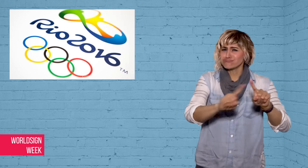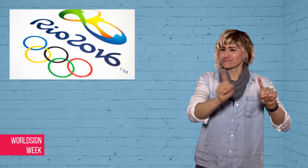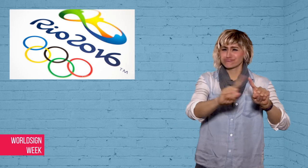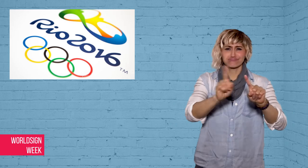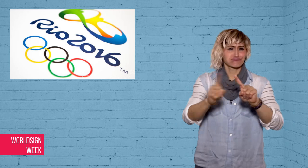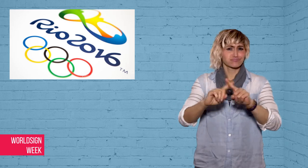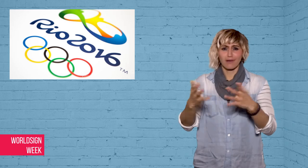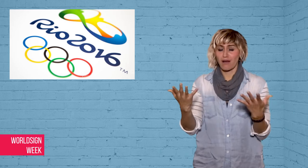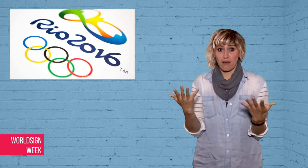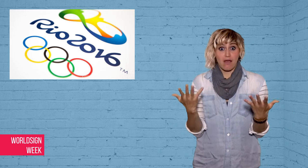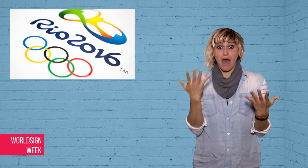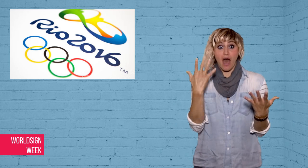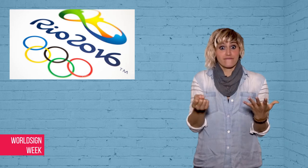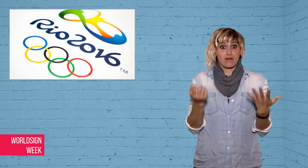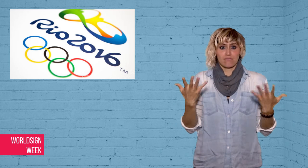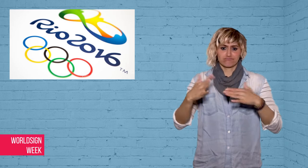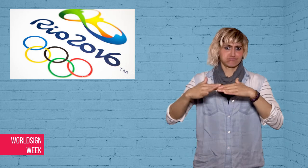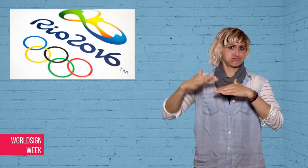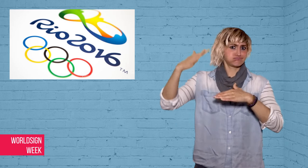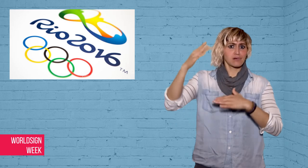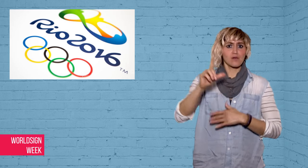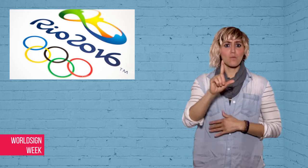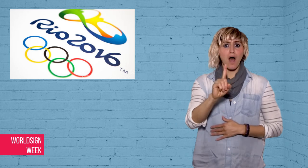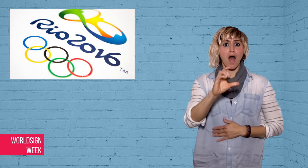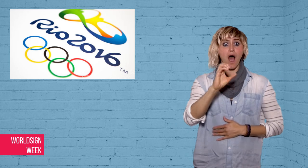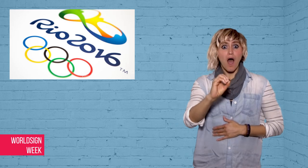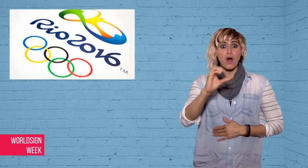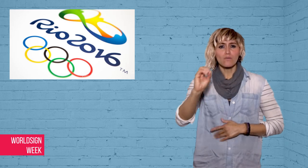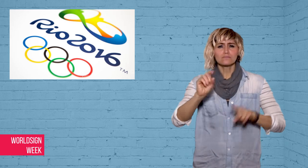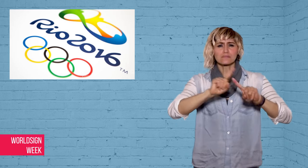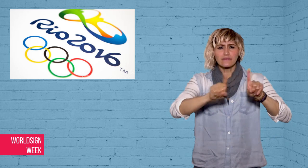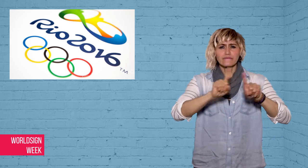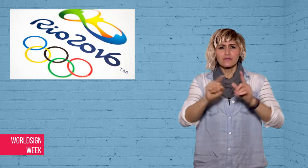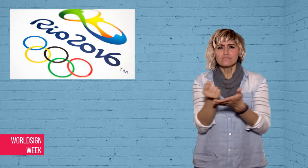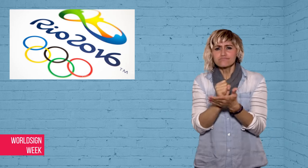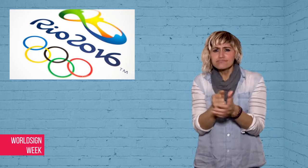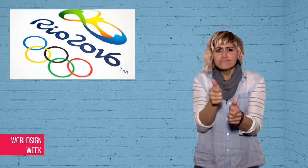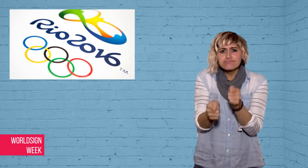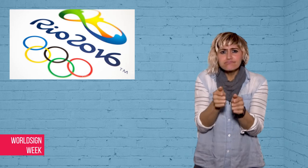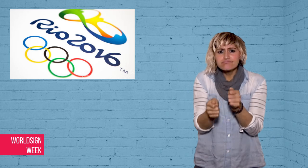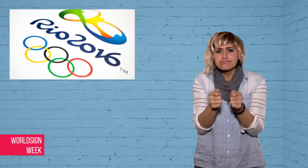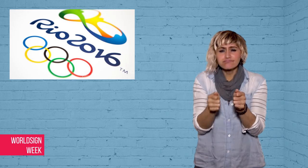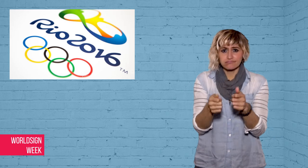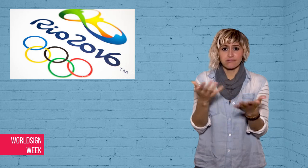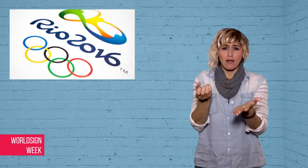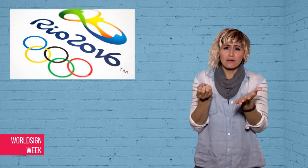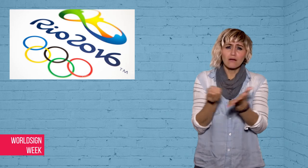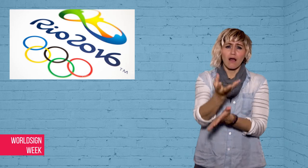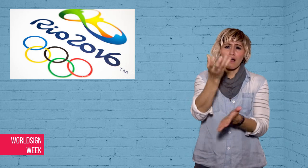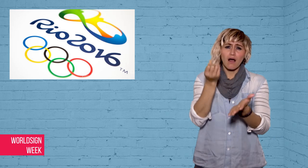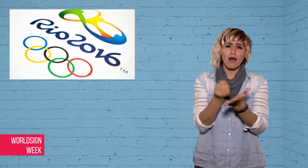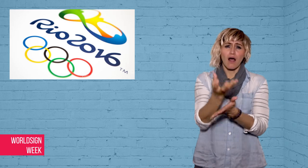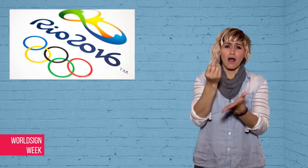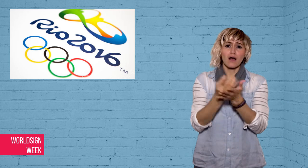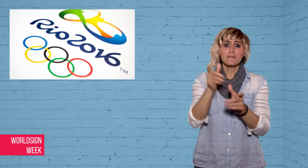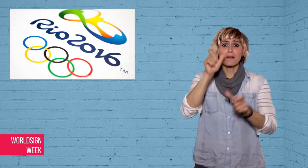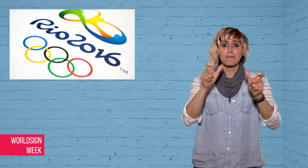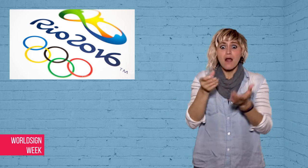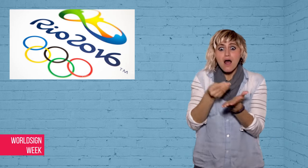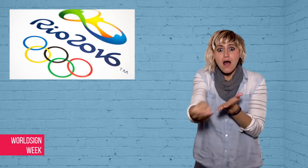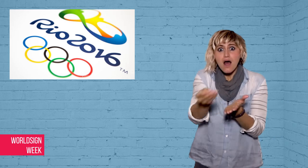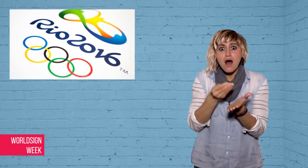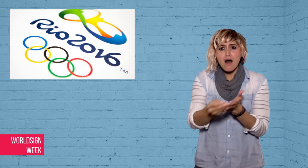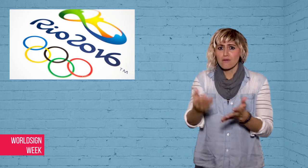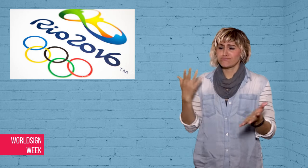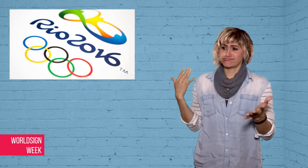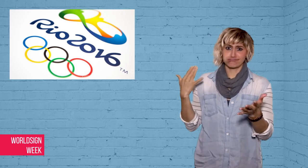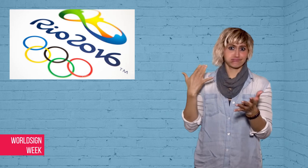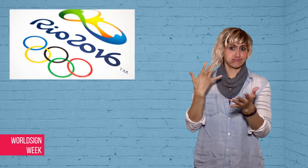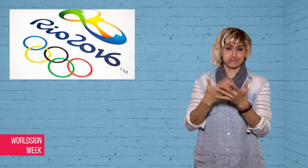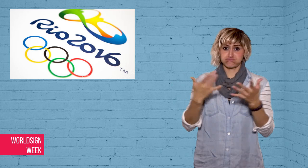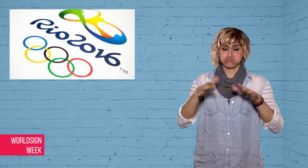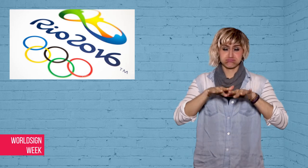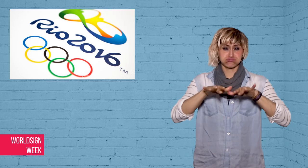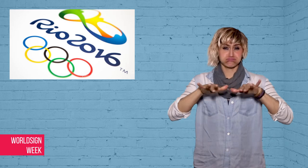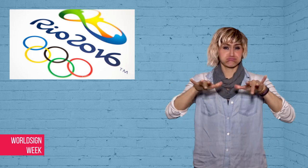games for various gaming systems and the Mario